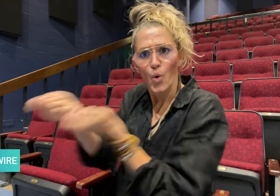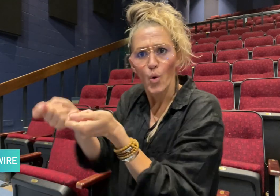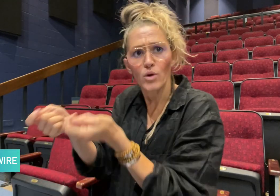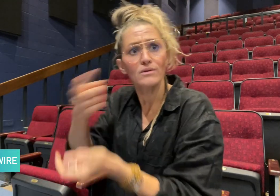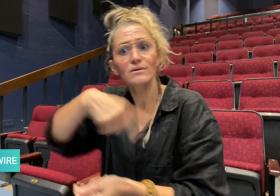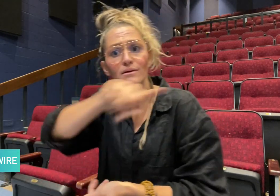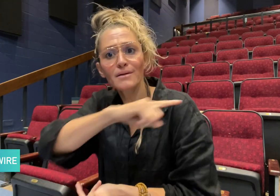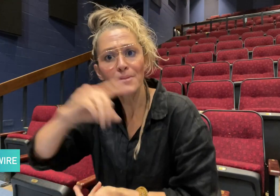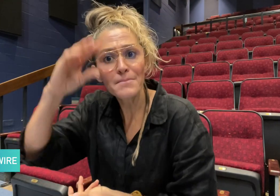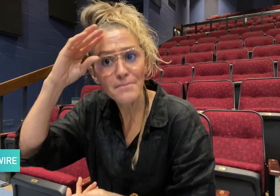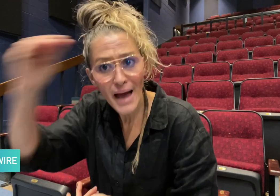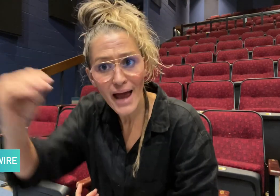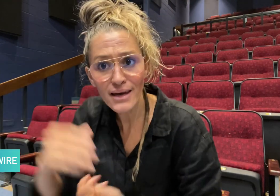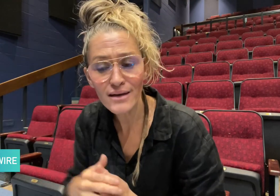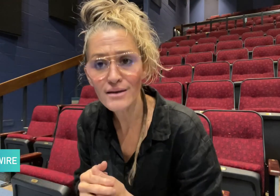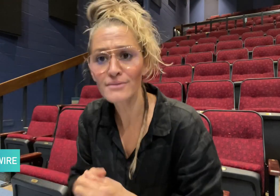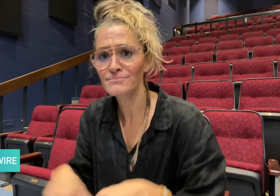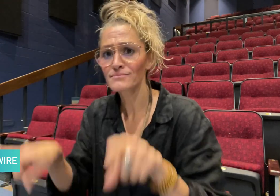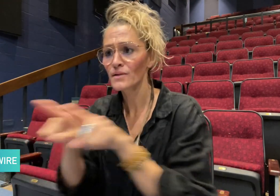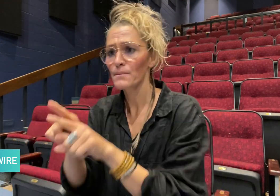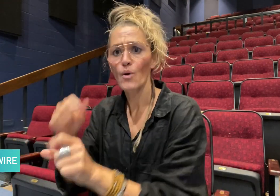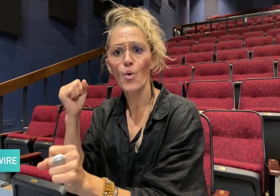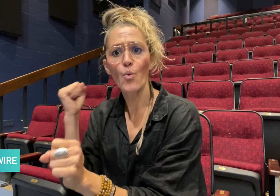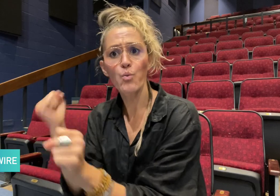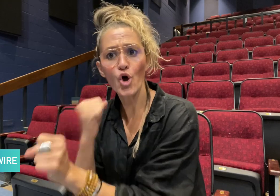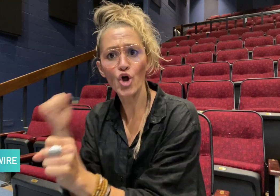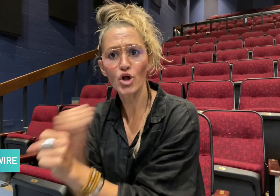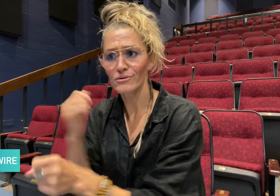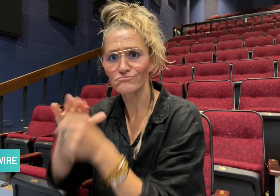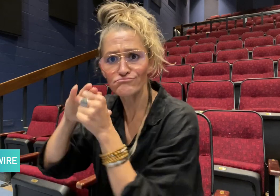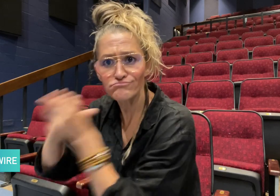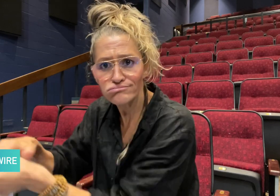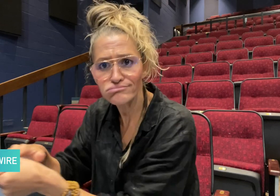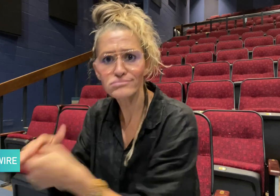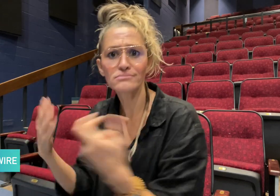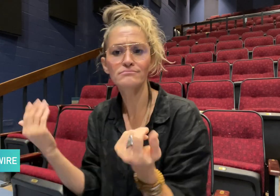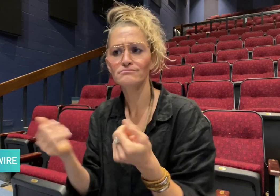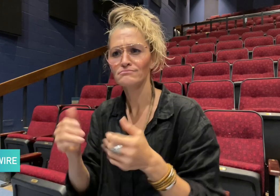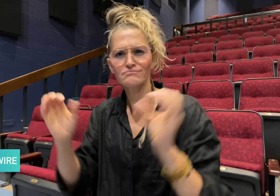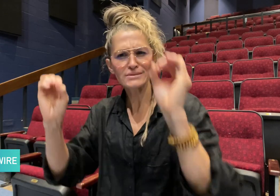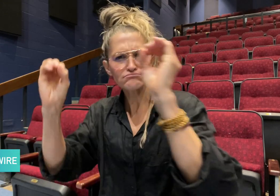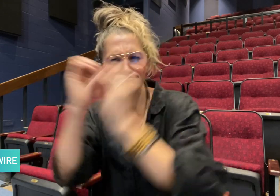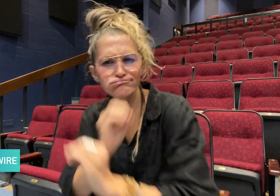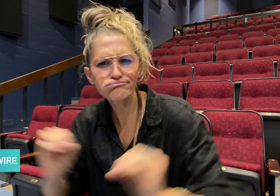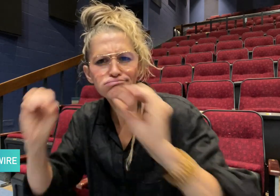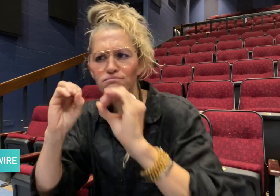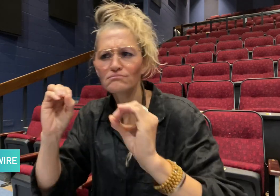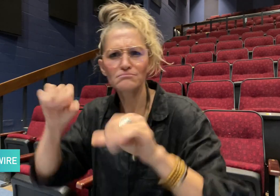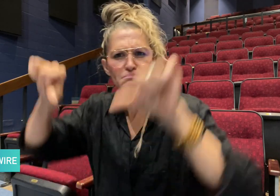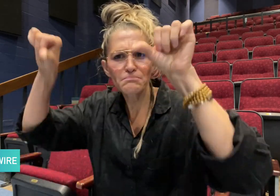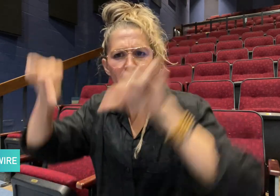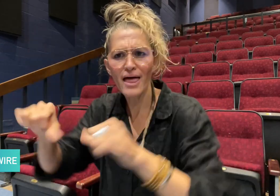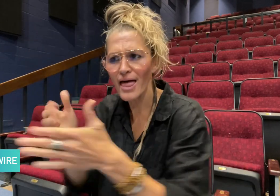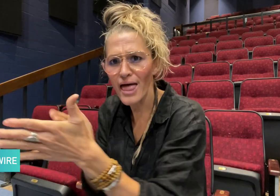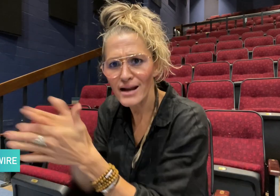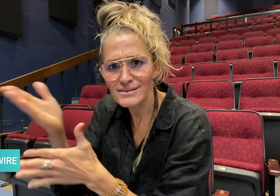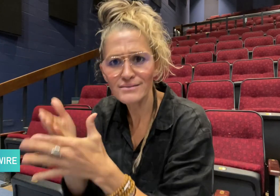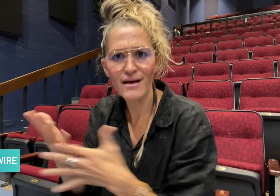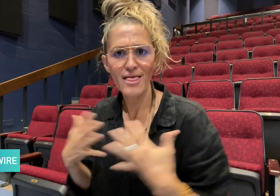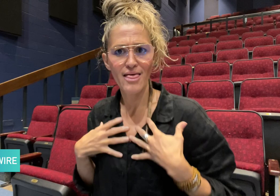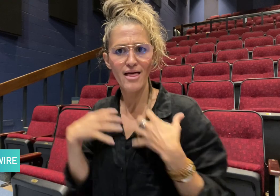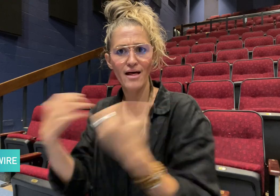discrimination in employment, zero/poor access